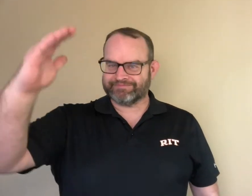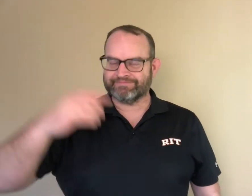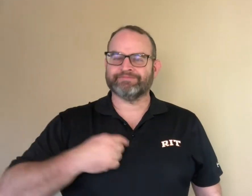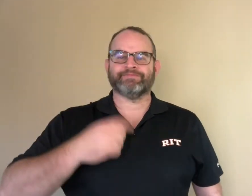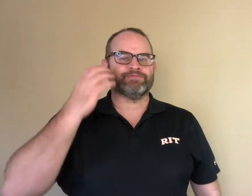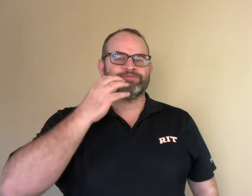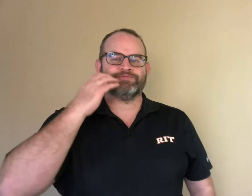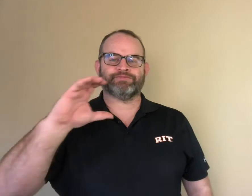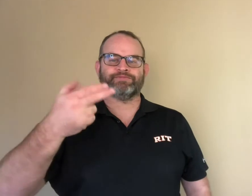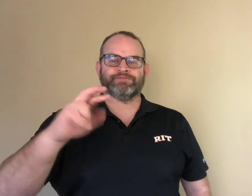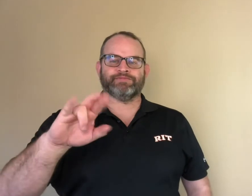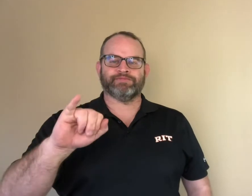Hi, my name is Chris Kurz.